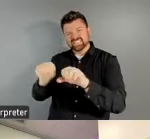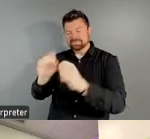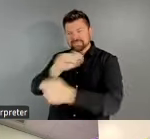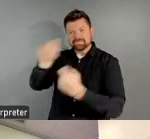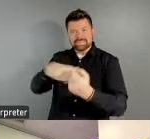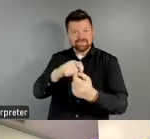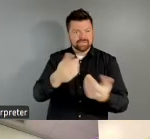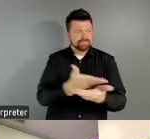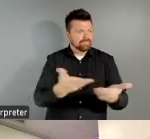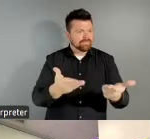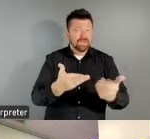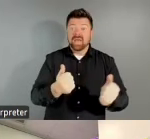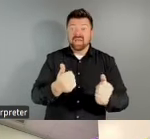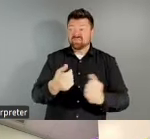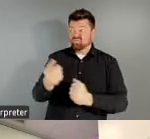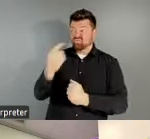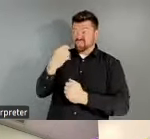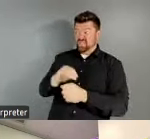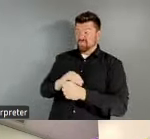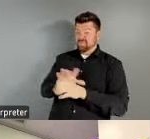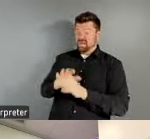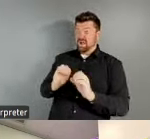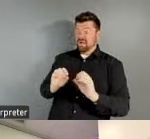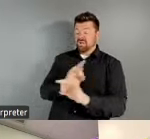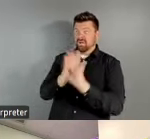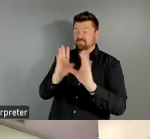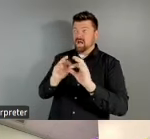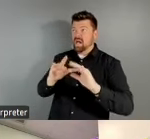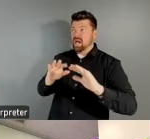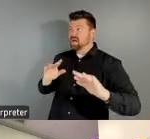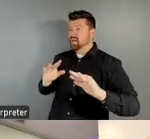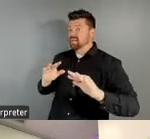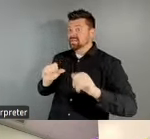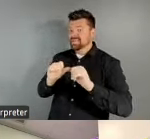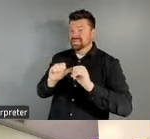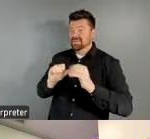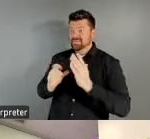from a pandemic that has left a pretty long tail. So I think that the research that the